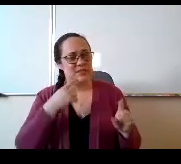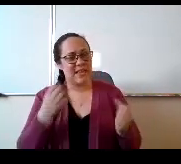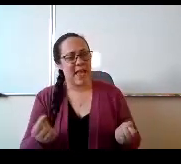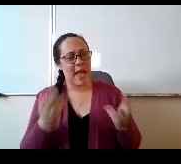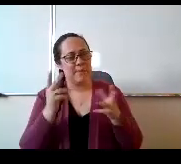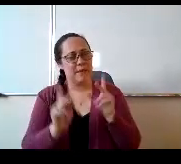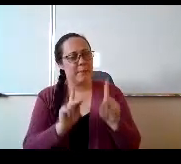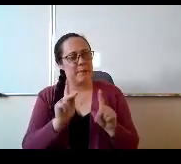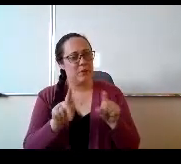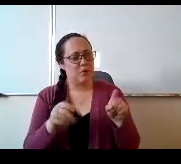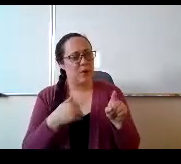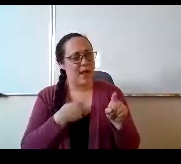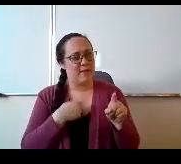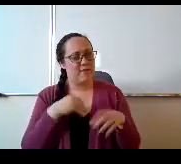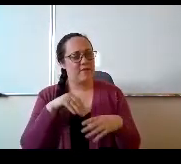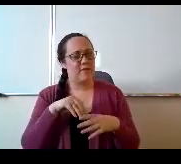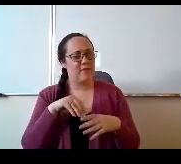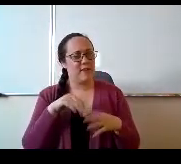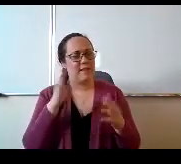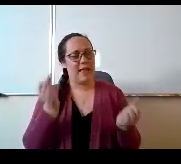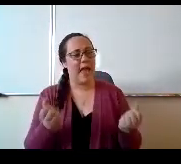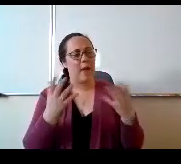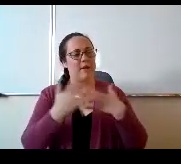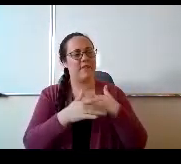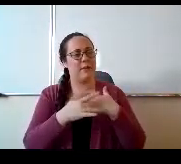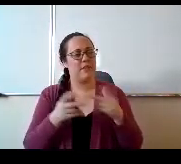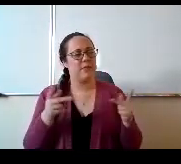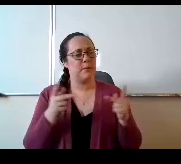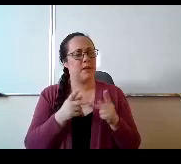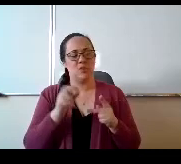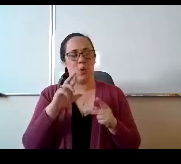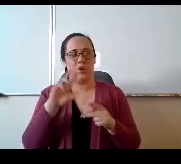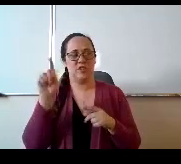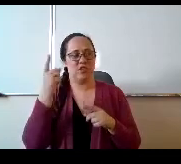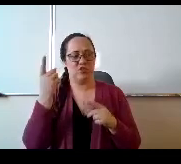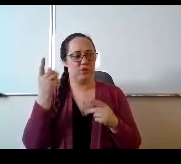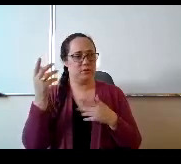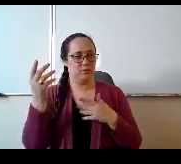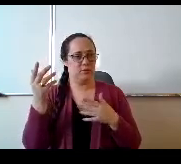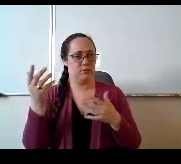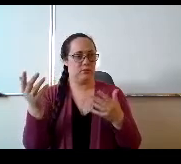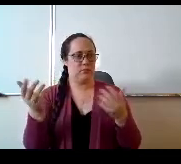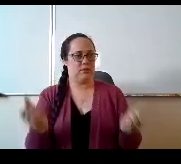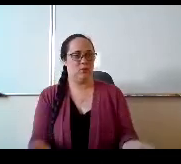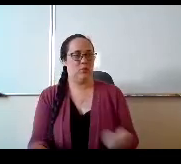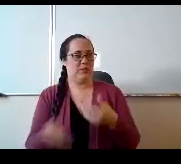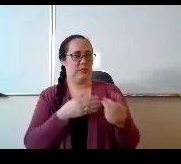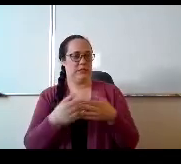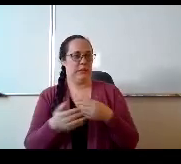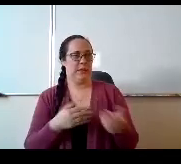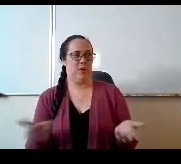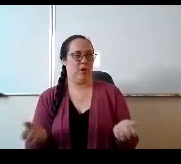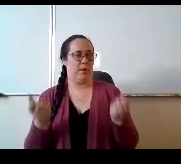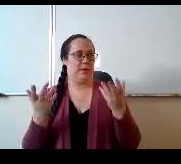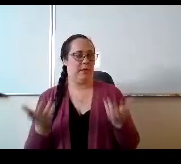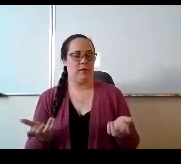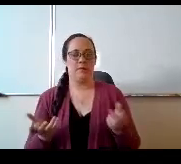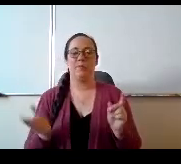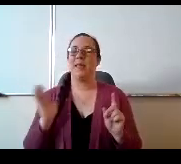Like? How many spots? Or is it just kind of however many? So we our goal would be to keep the academic